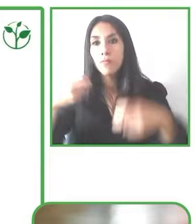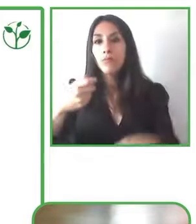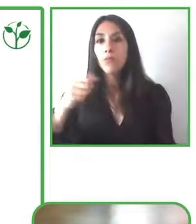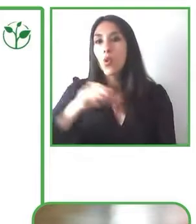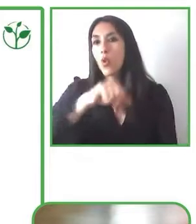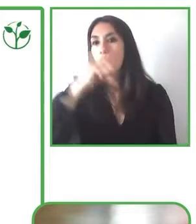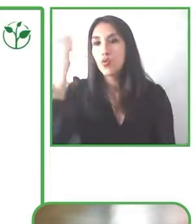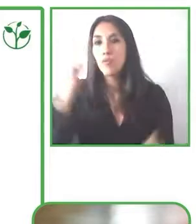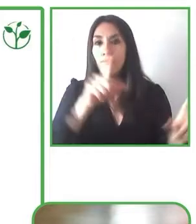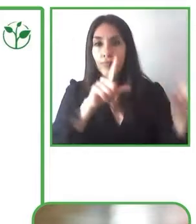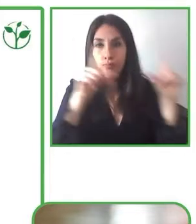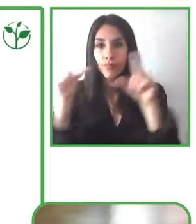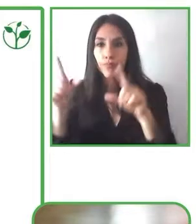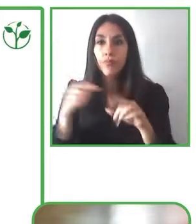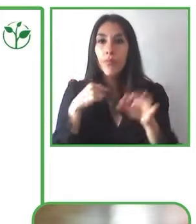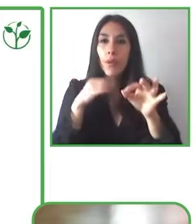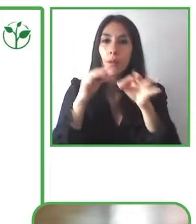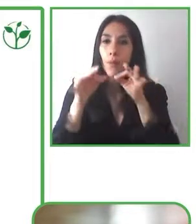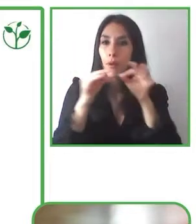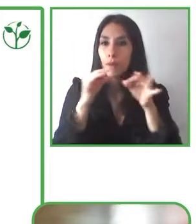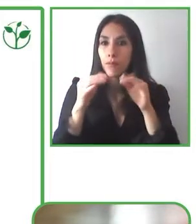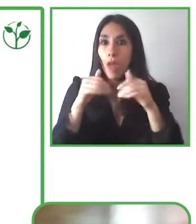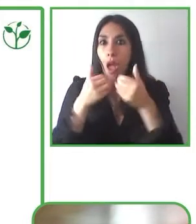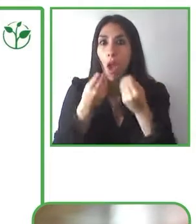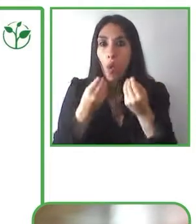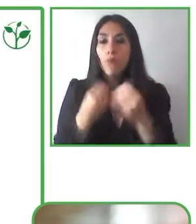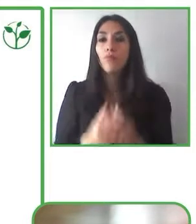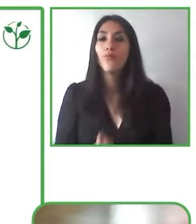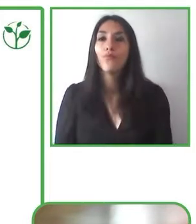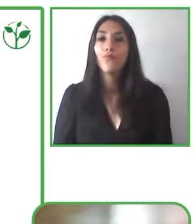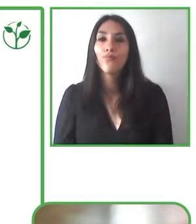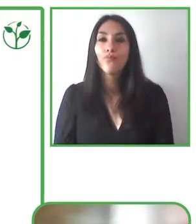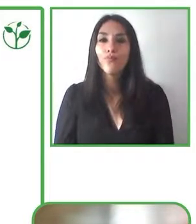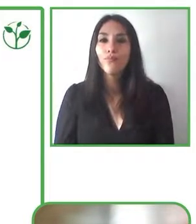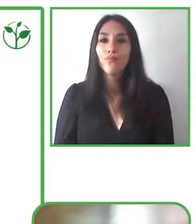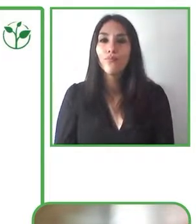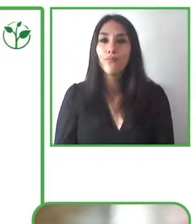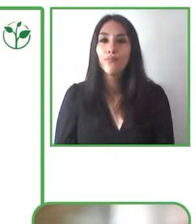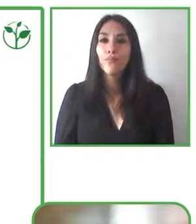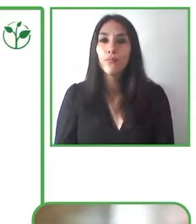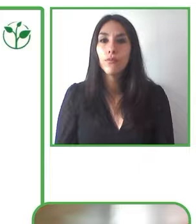And the next slide we'll see some of the ways that we have been able to overcome some